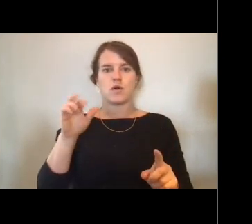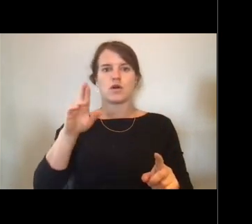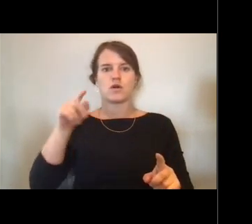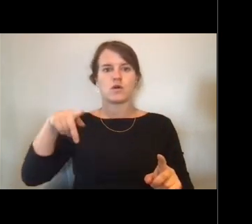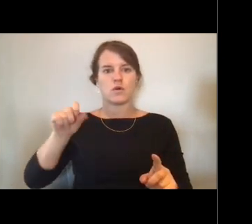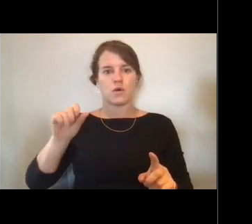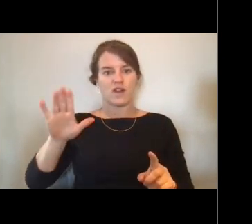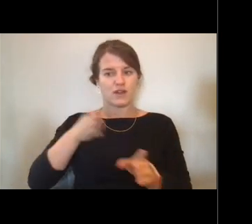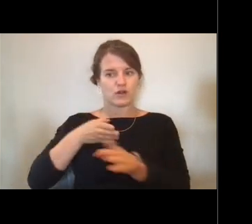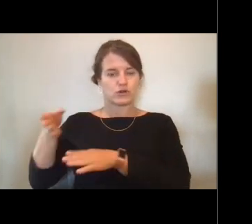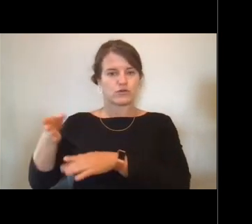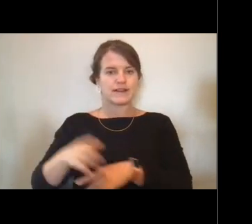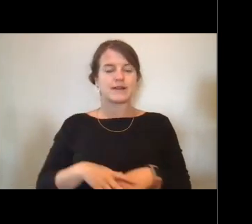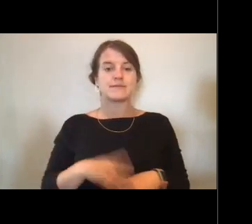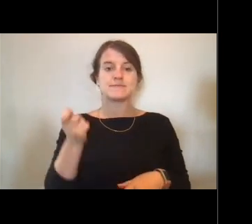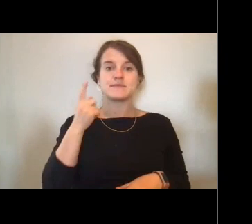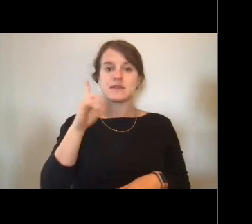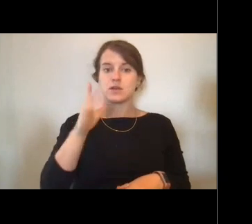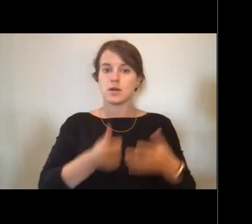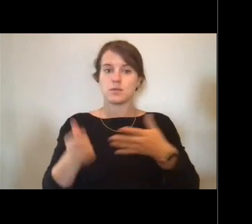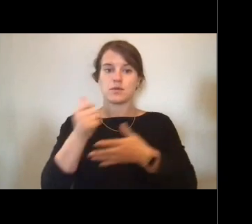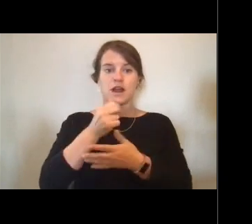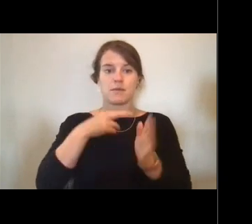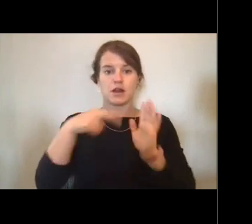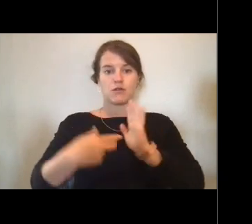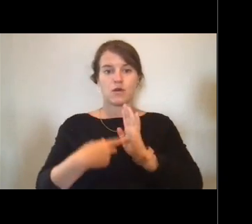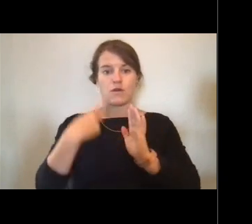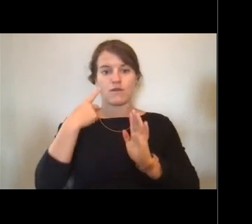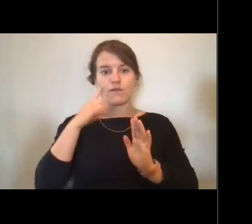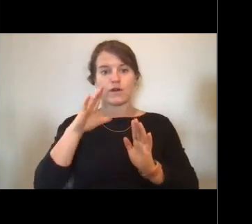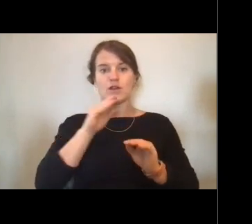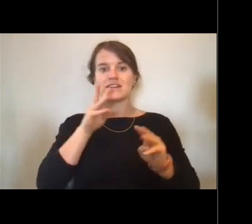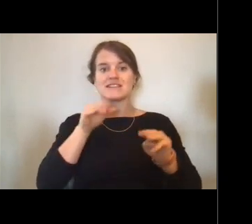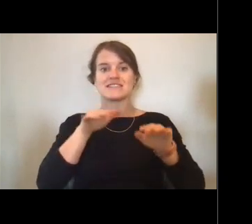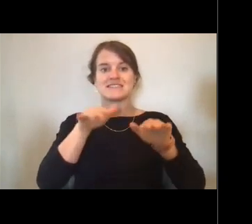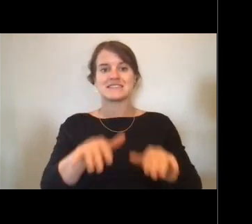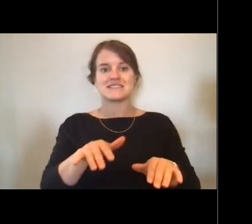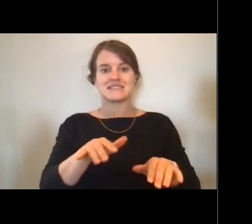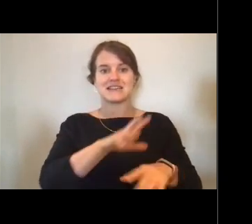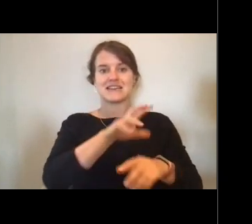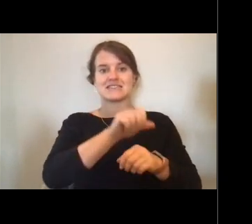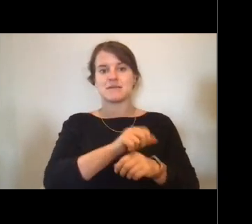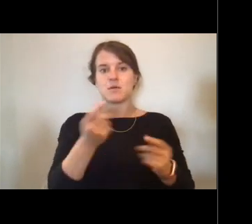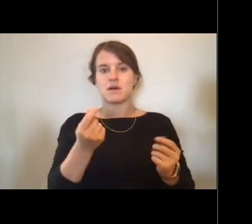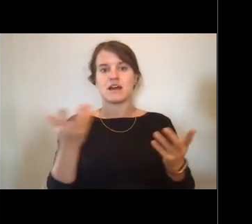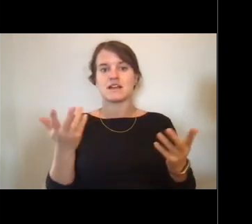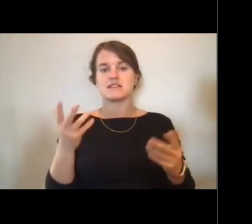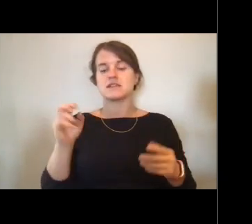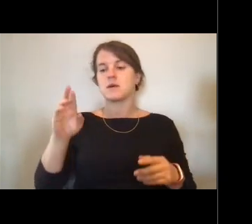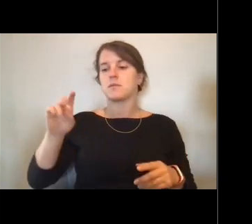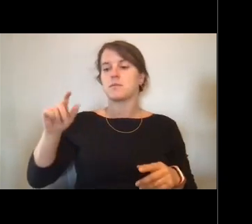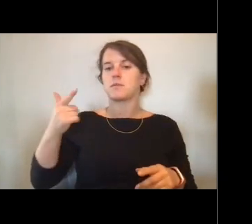And your primary role in your sea assignment is to stand a bridge watch as Officer of the Deck.